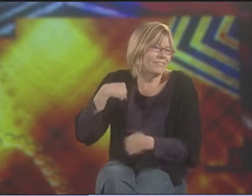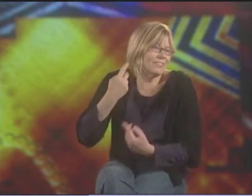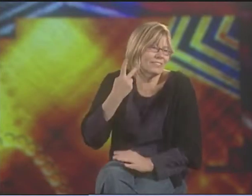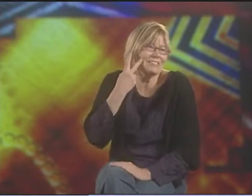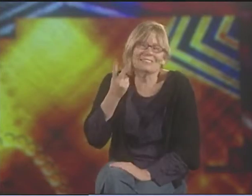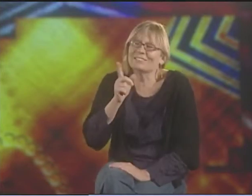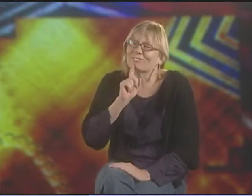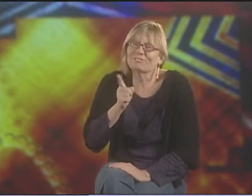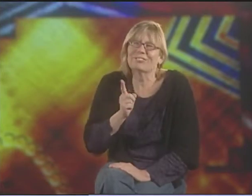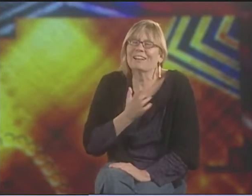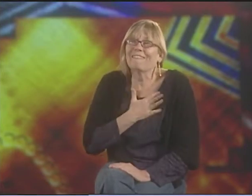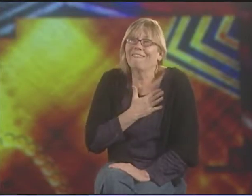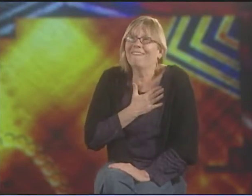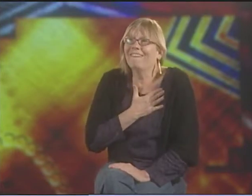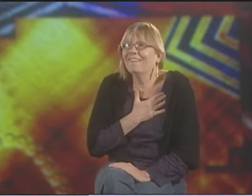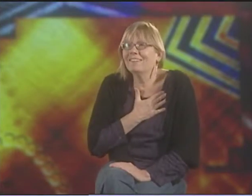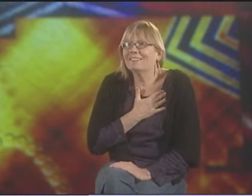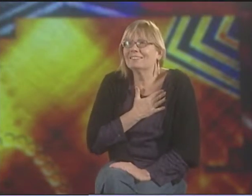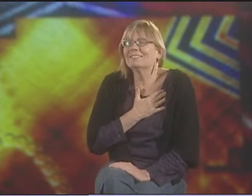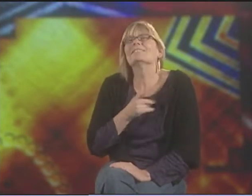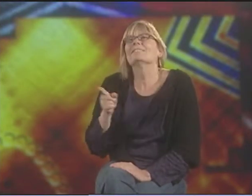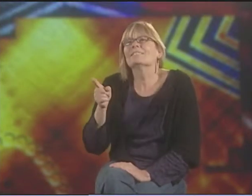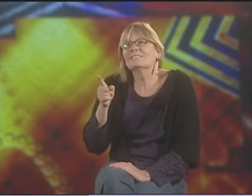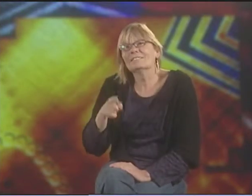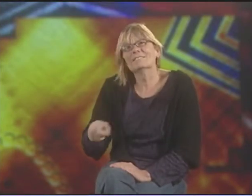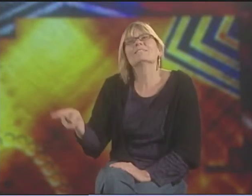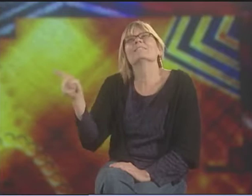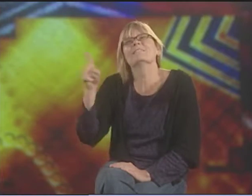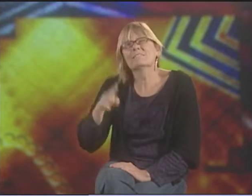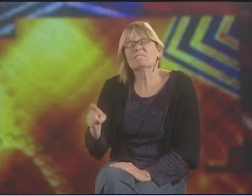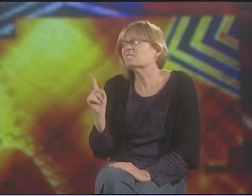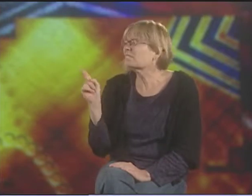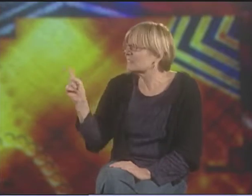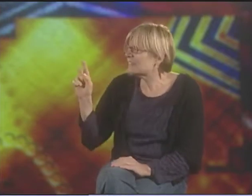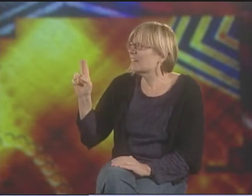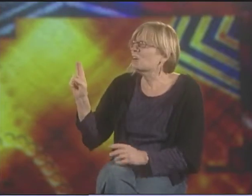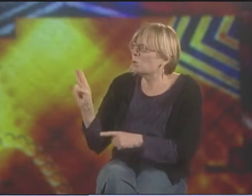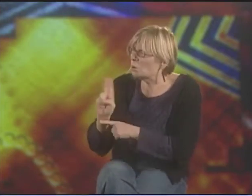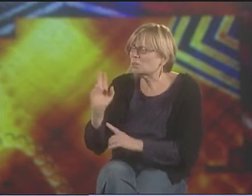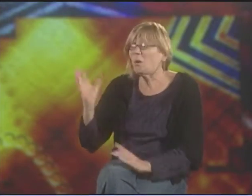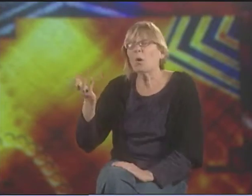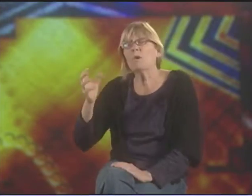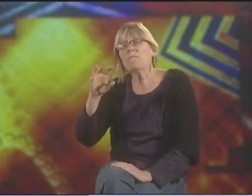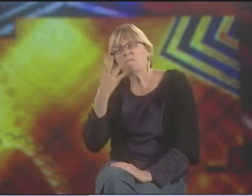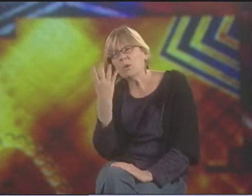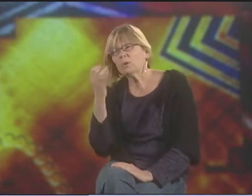IT'S ONE OF THE MOST BEAUTIFUL CELEBRATION POEMS I'VE EVER SEEN. IT WORKS CYCLES.